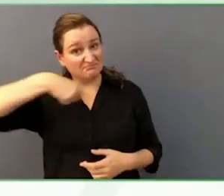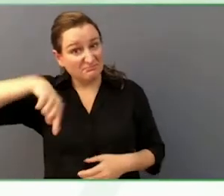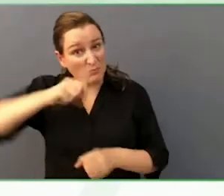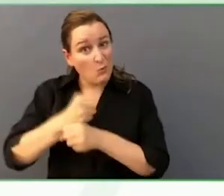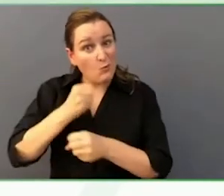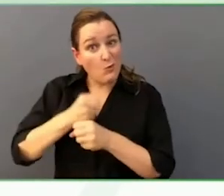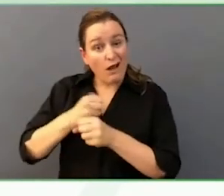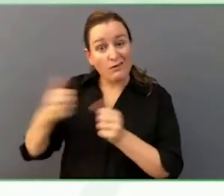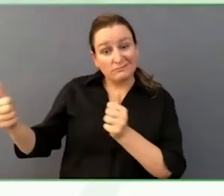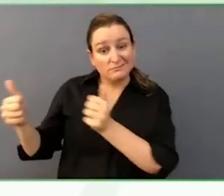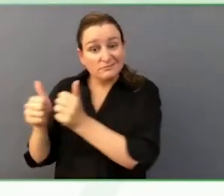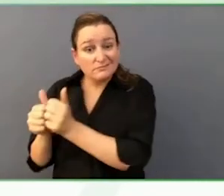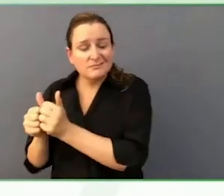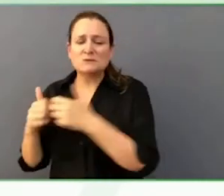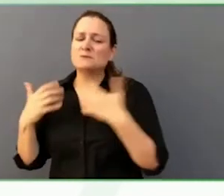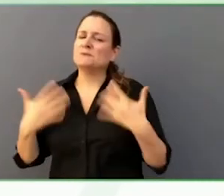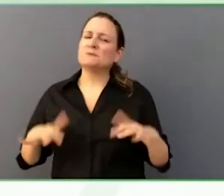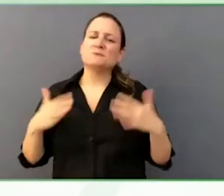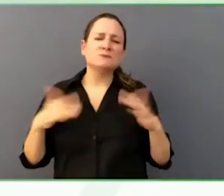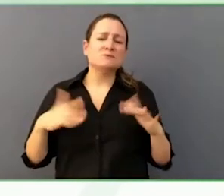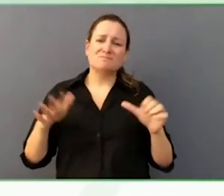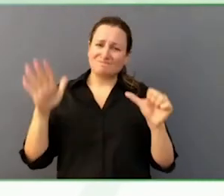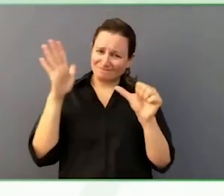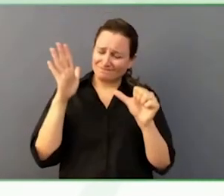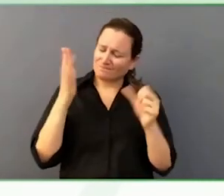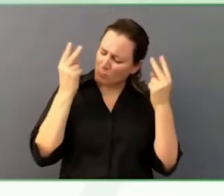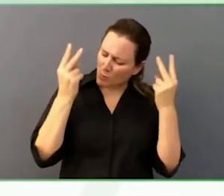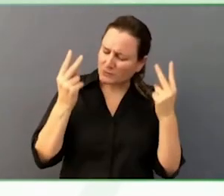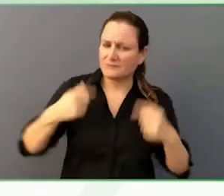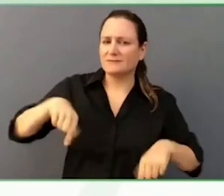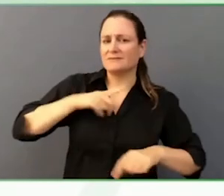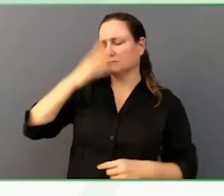One thing that our model here is, one team.